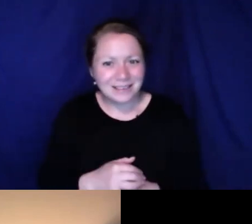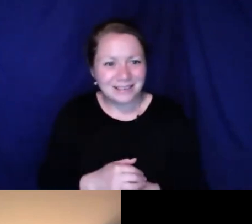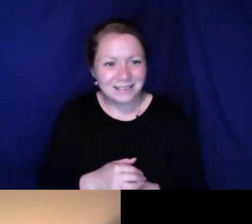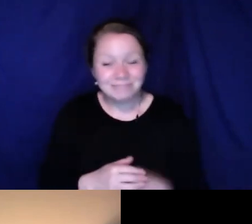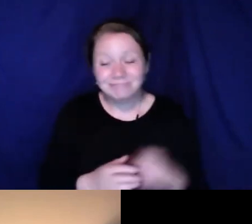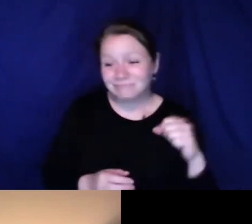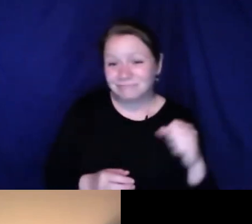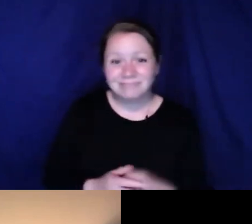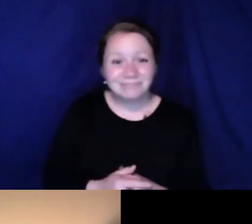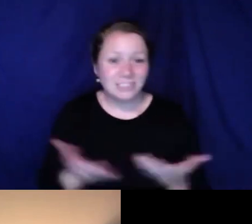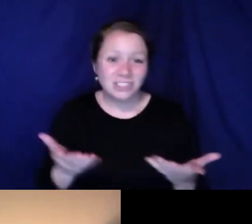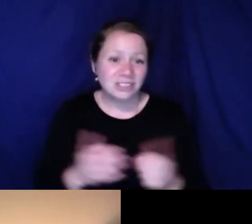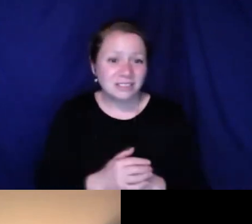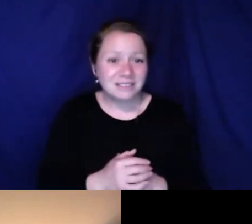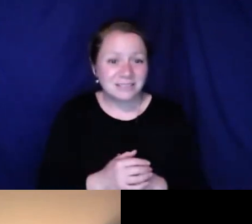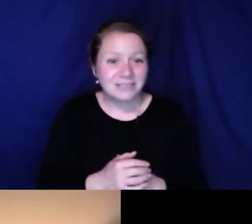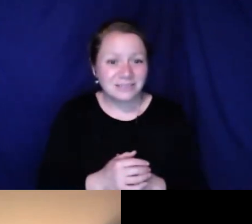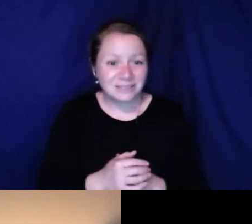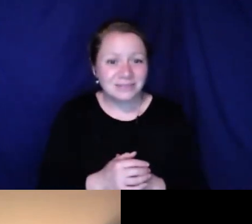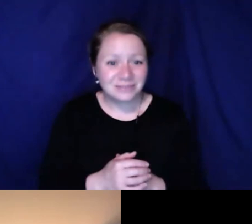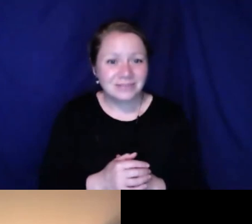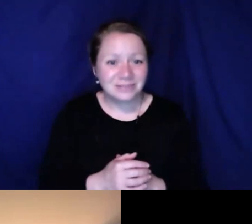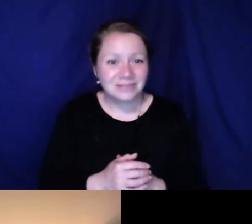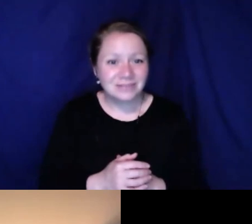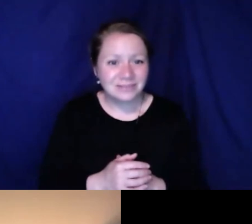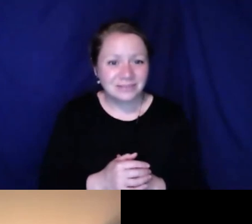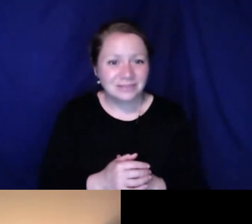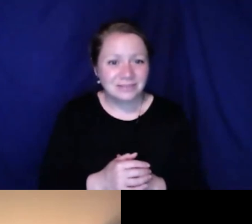yeah. I don't know. That's like the